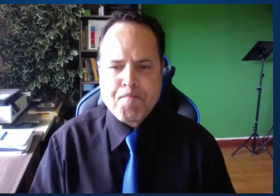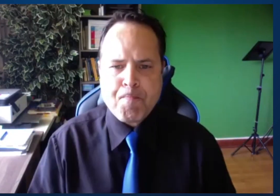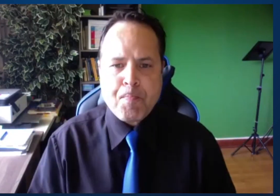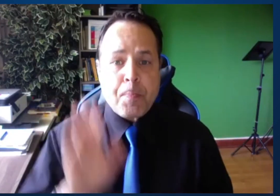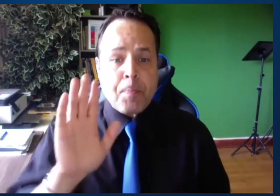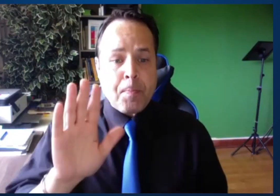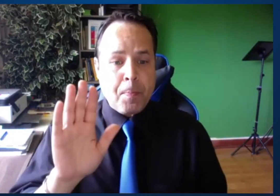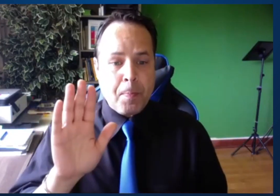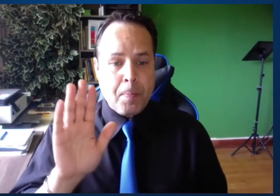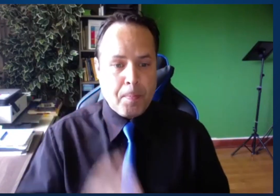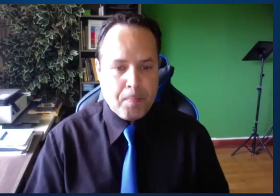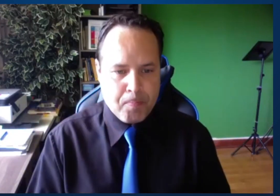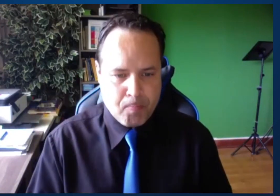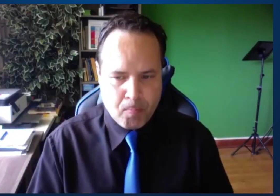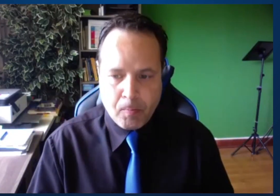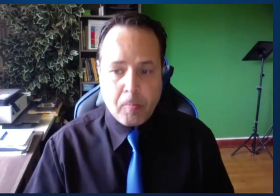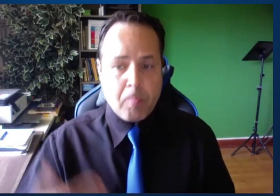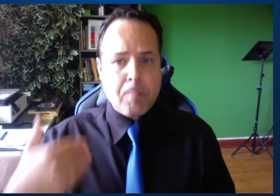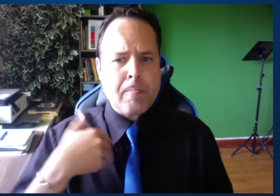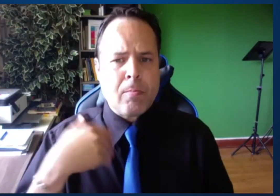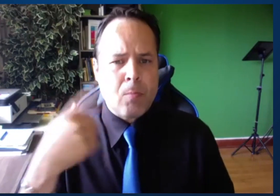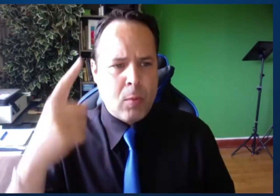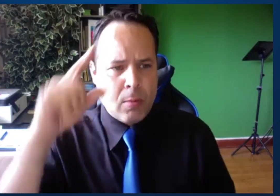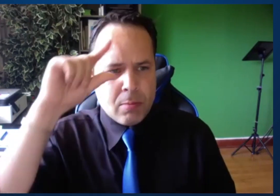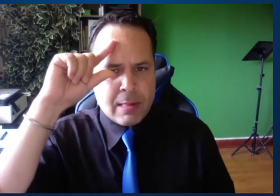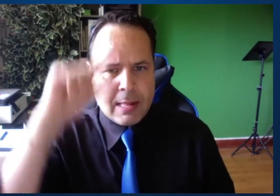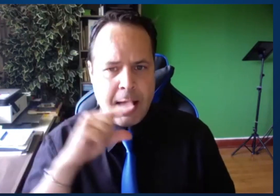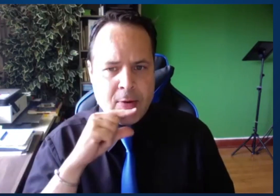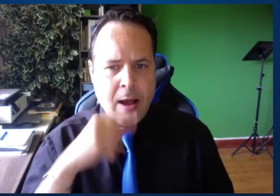We need to figure out how to adjust our plans.